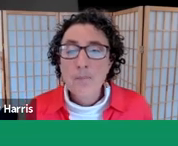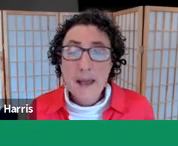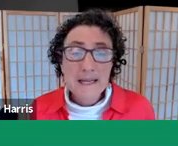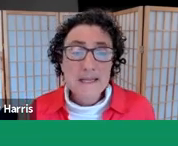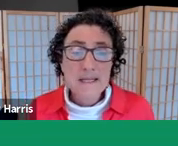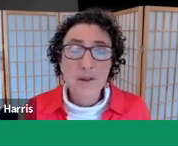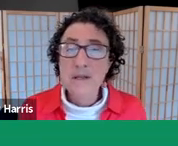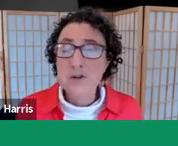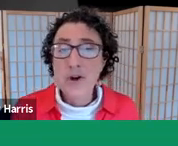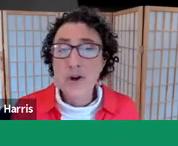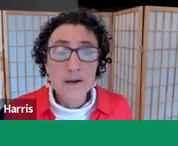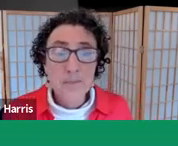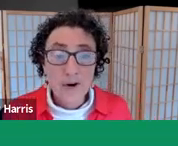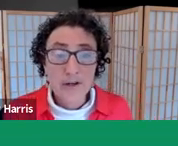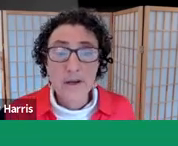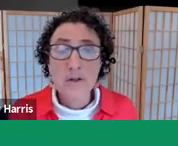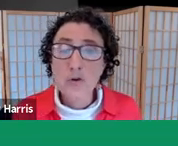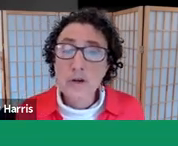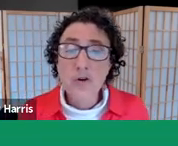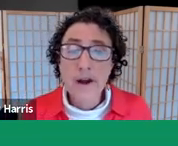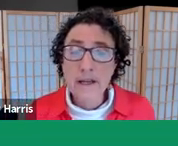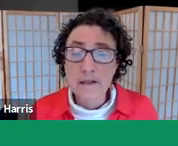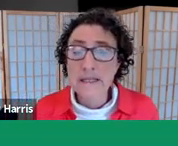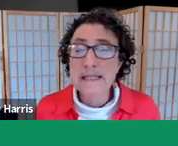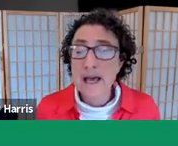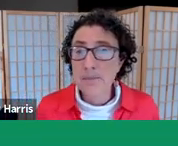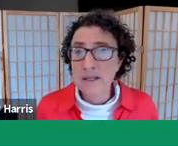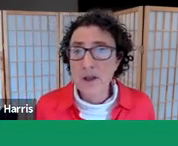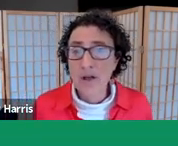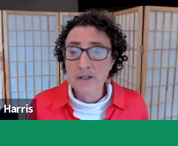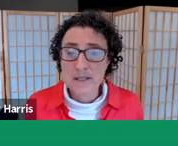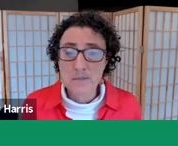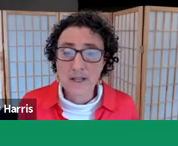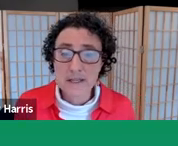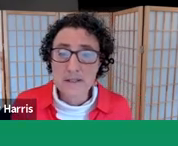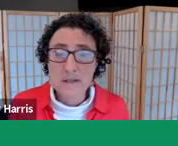but many disabilities are non-apparent, including chronic illness and mental health disabilities.